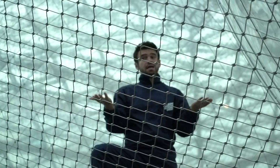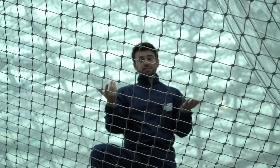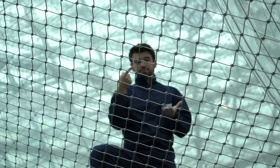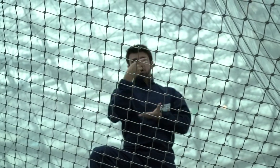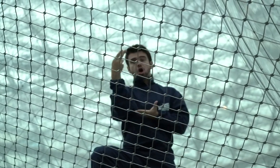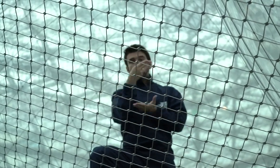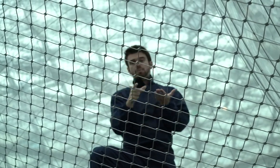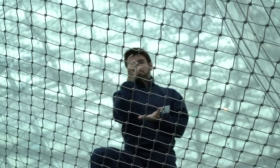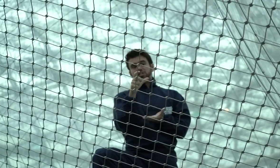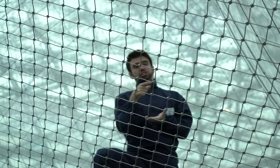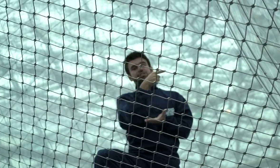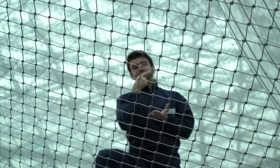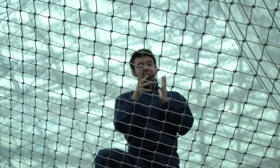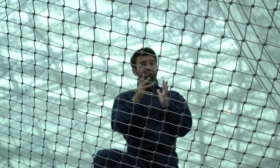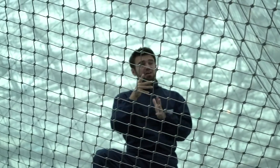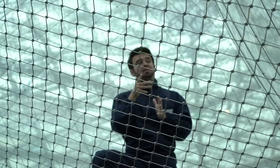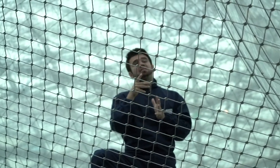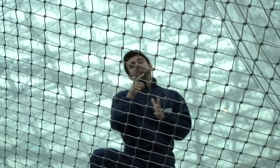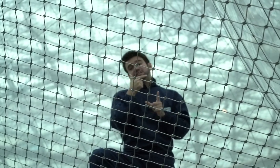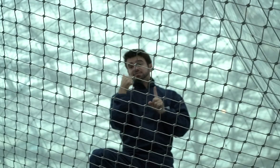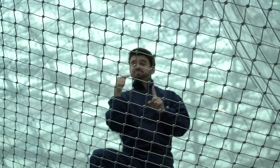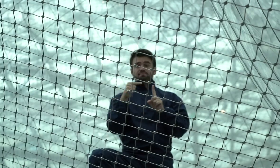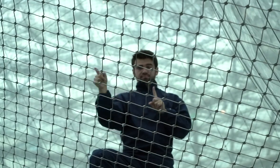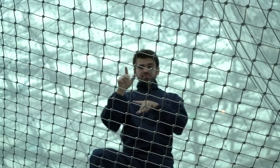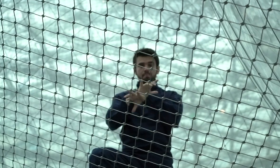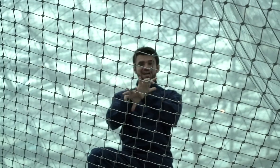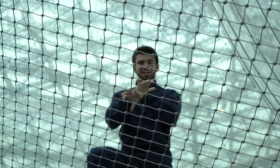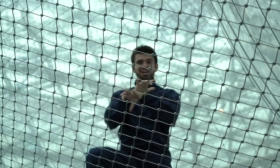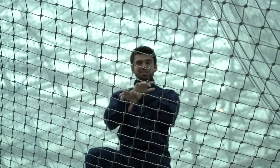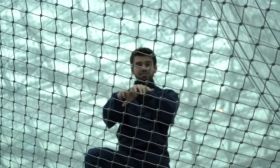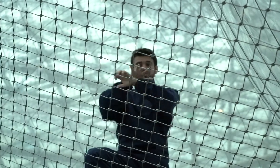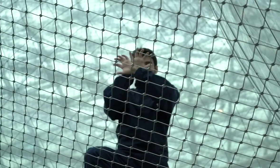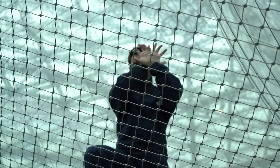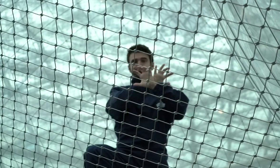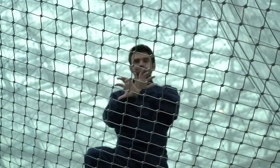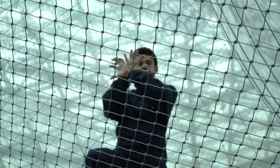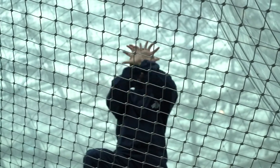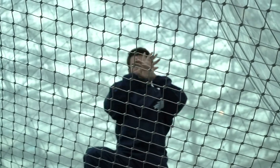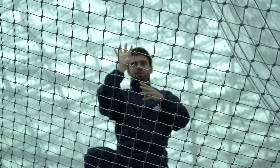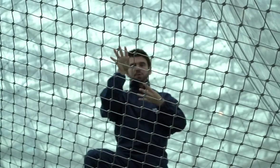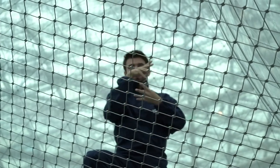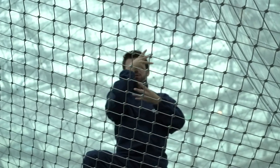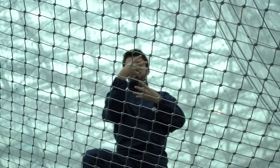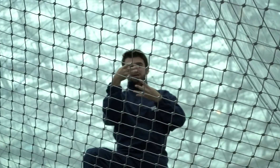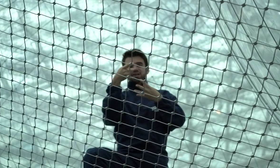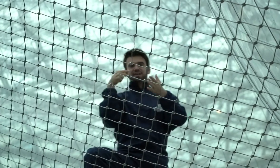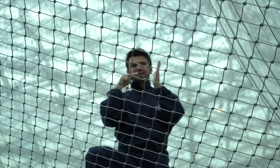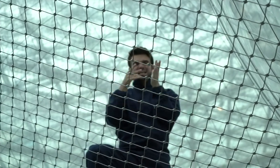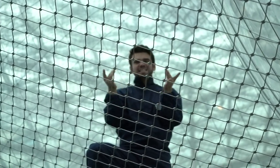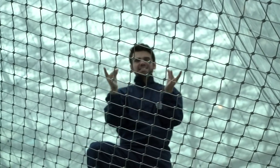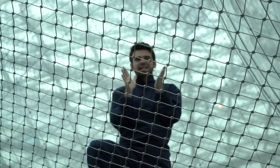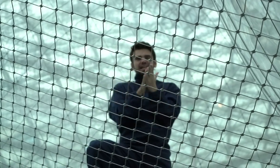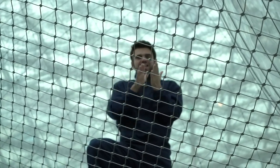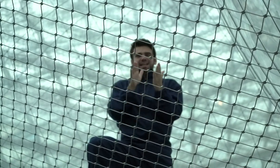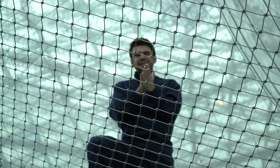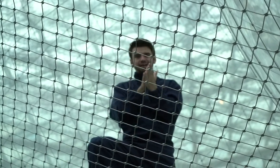This art was inspired by a spider. An art guy was fascinated with how spider creates its web.